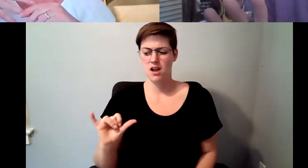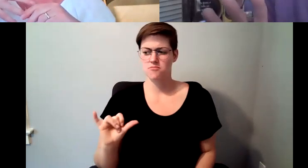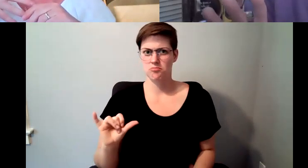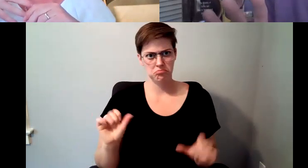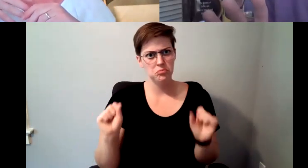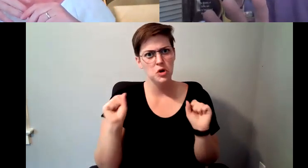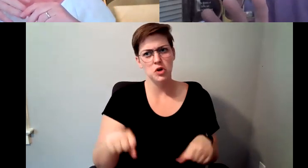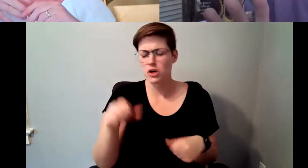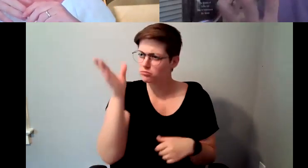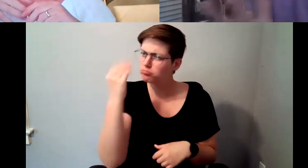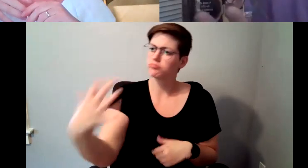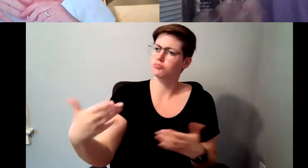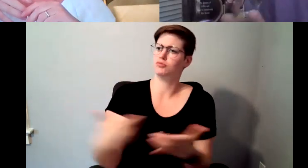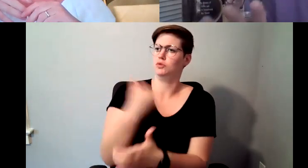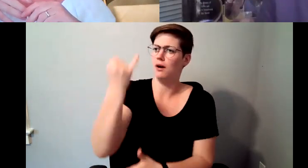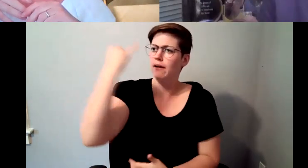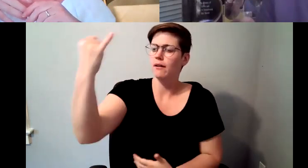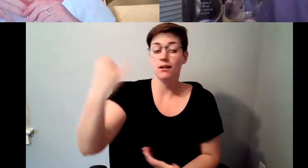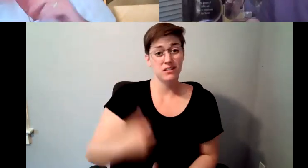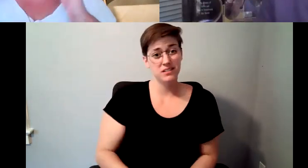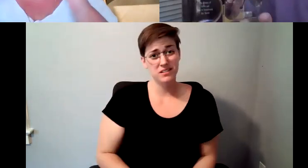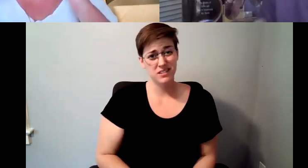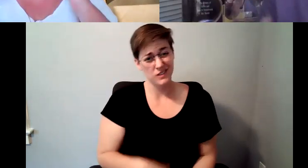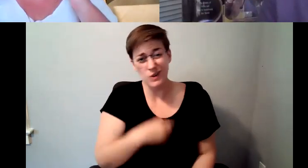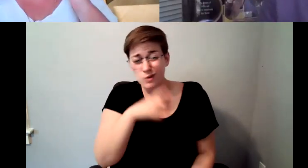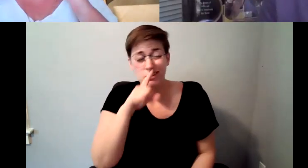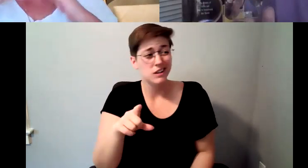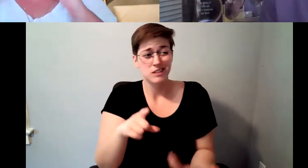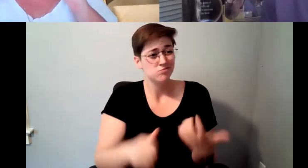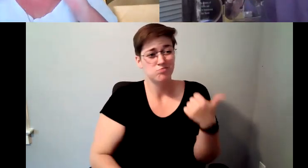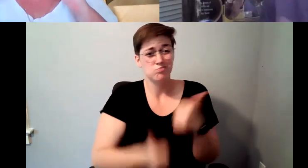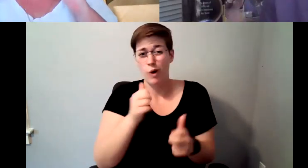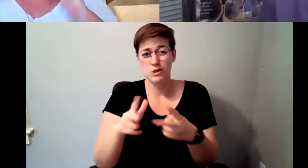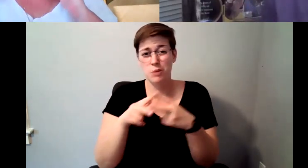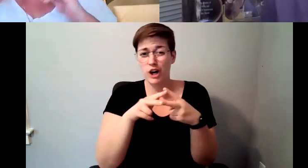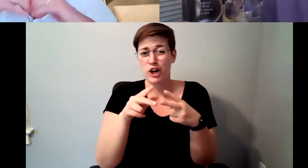D. Major Cohen: Almost every partner at Starbucks would say the same thing they feel as though they have a voice.